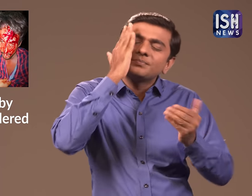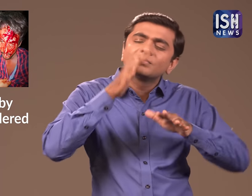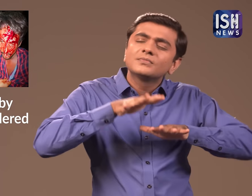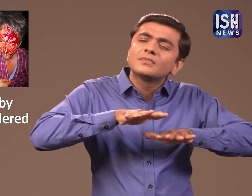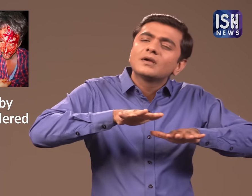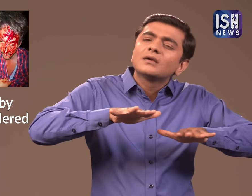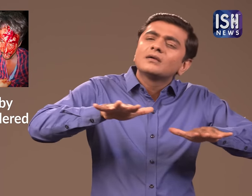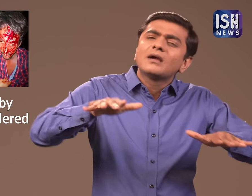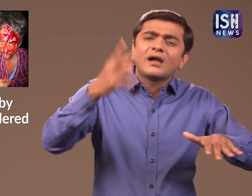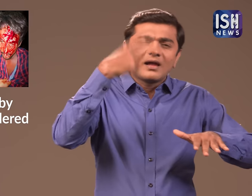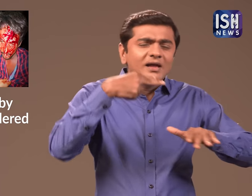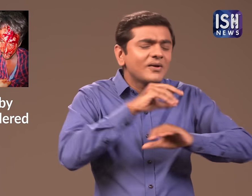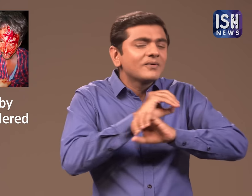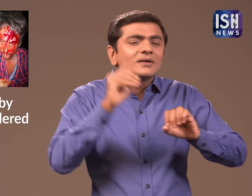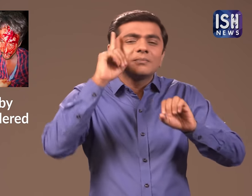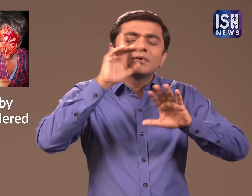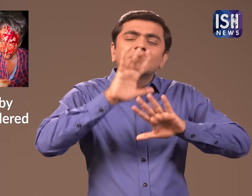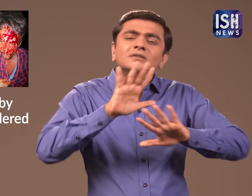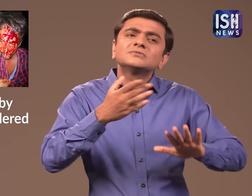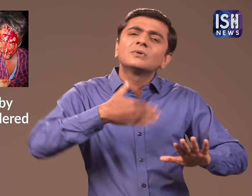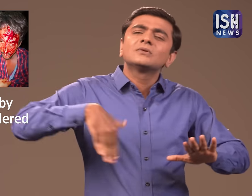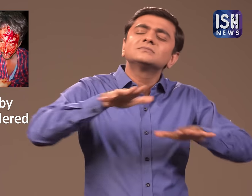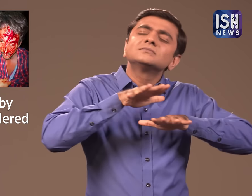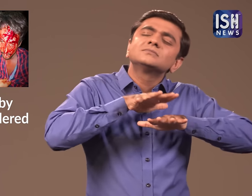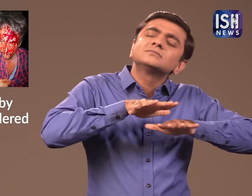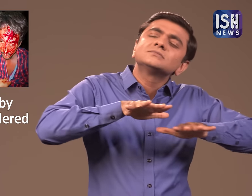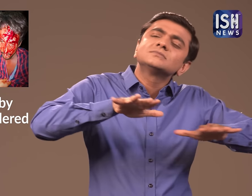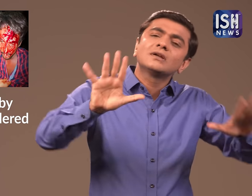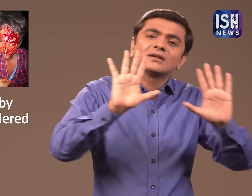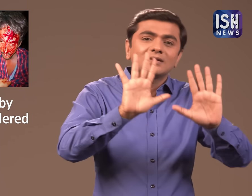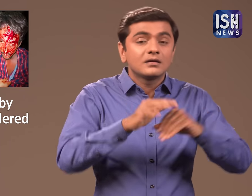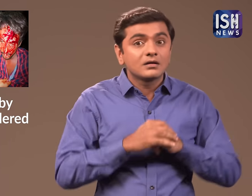The baby was sleeping peacefully and did not cry at all. The family was also fast asleep.